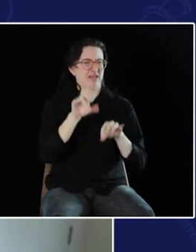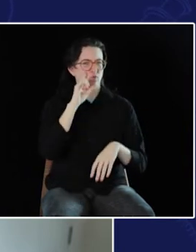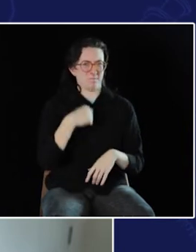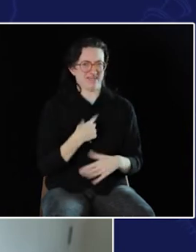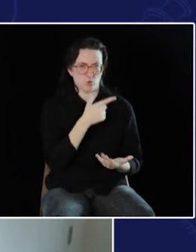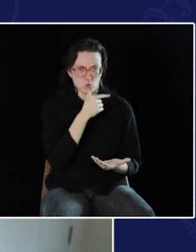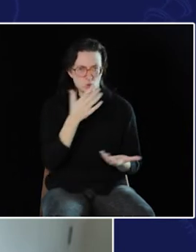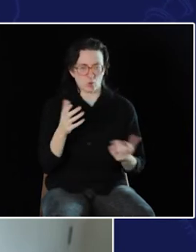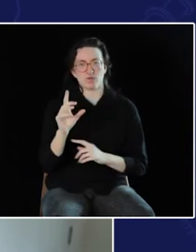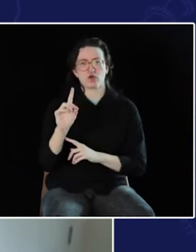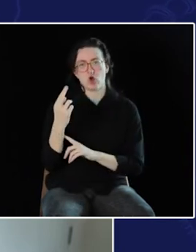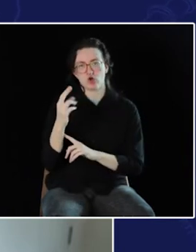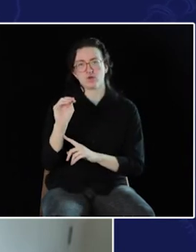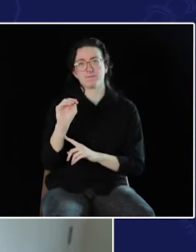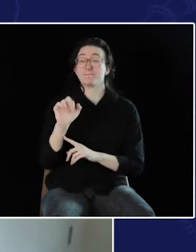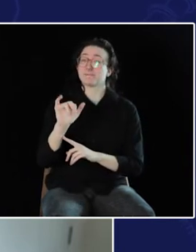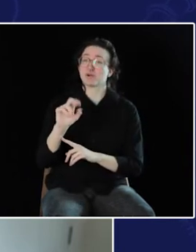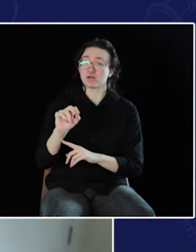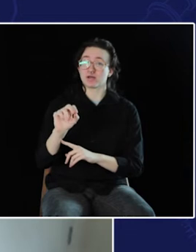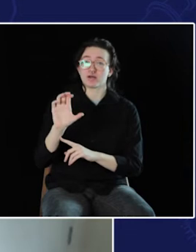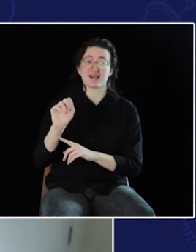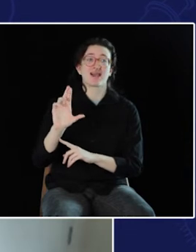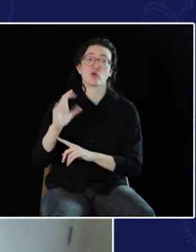One of those who is key for me was Dr. Marion Couch,